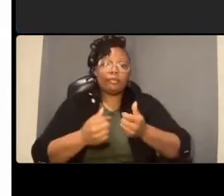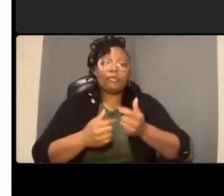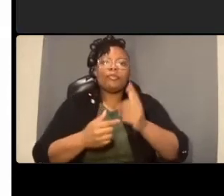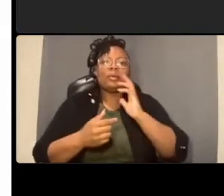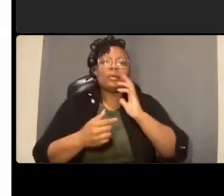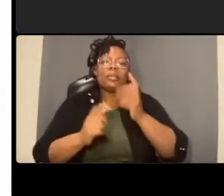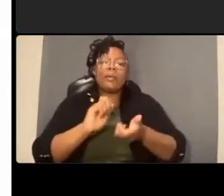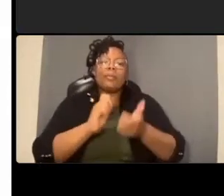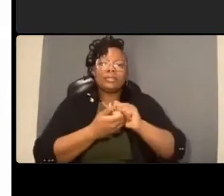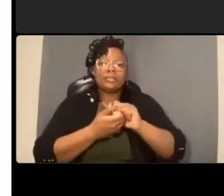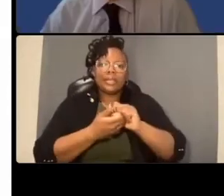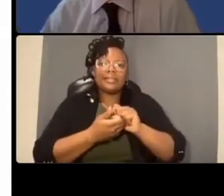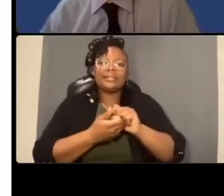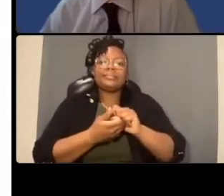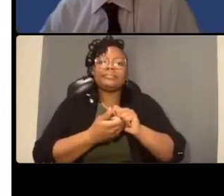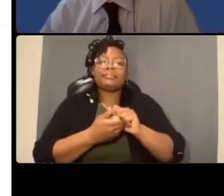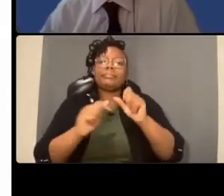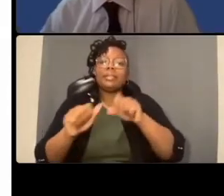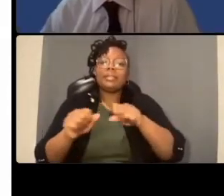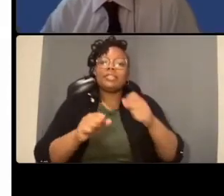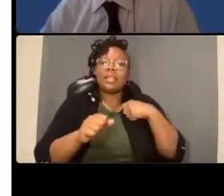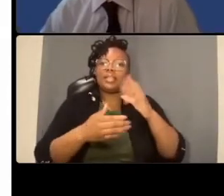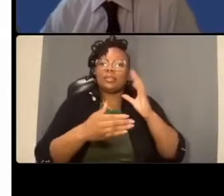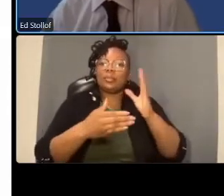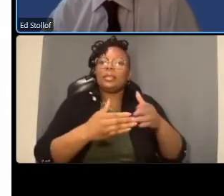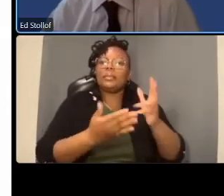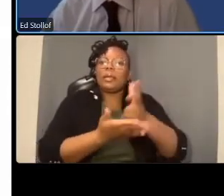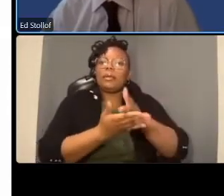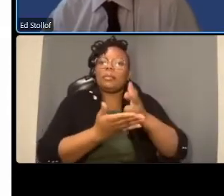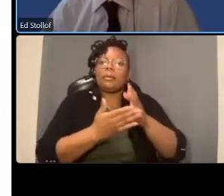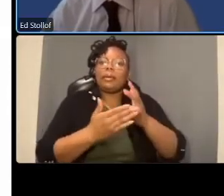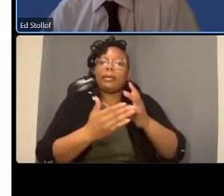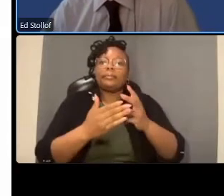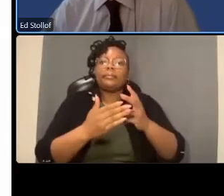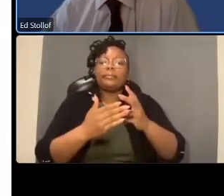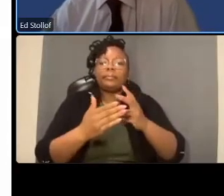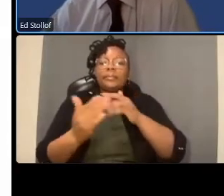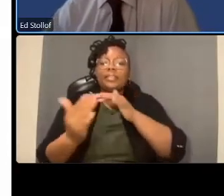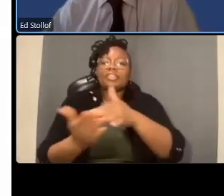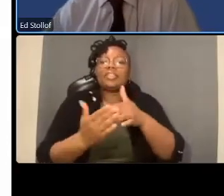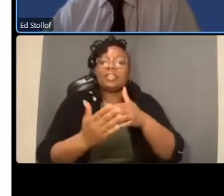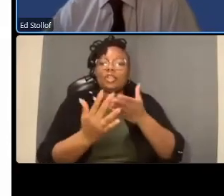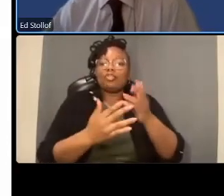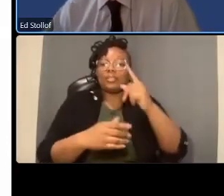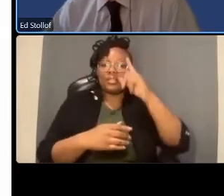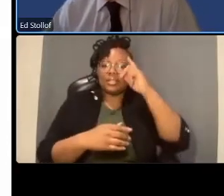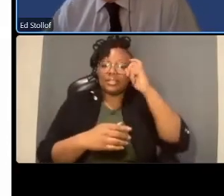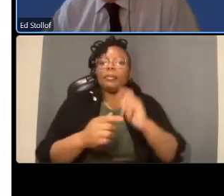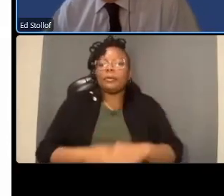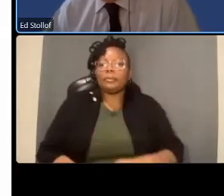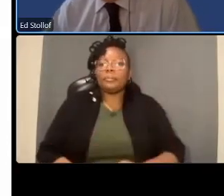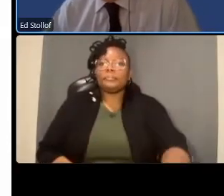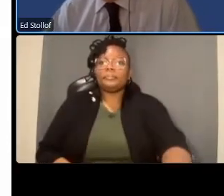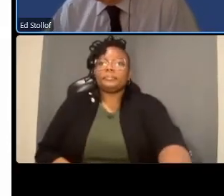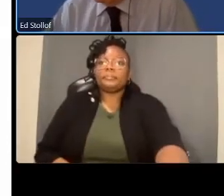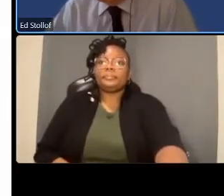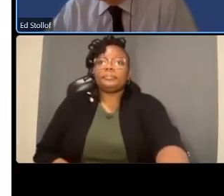the summer the fall thanks eric next question uh what is the plan for the semi-permanent